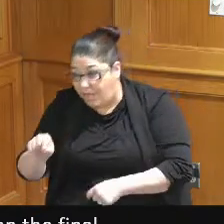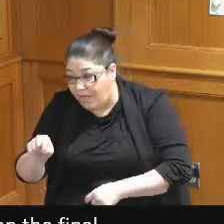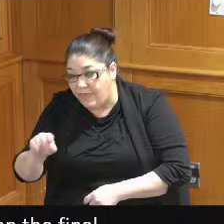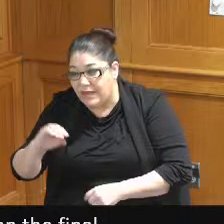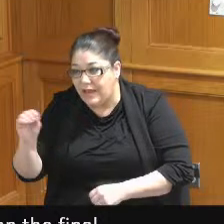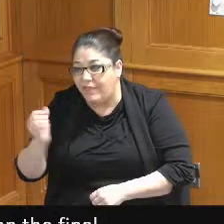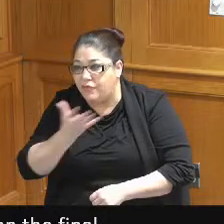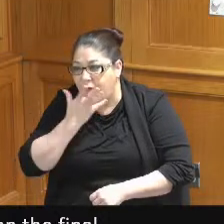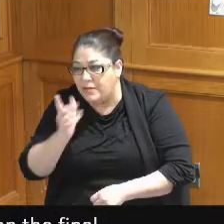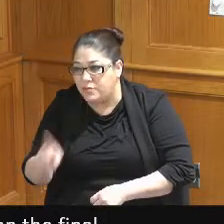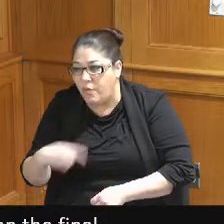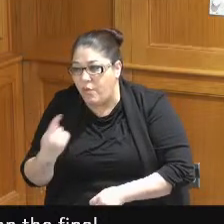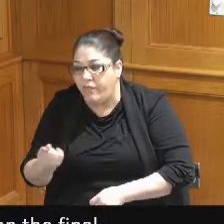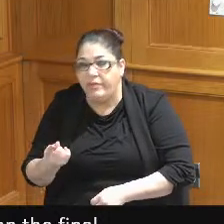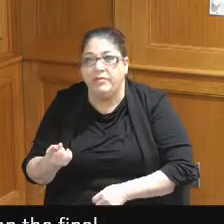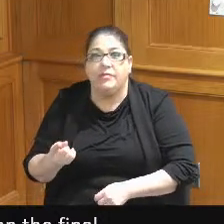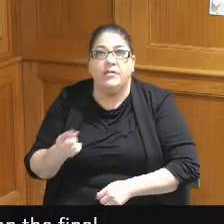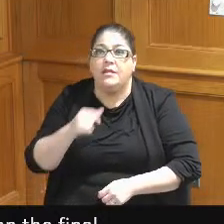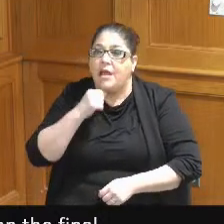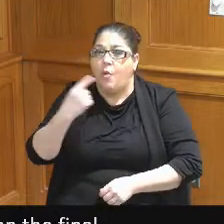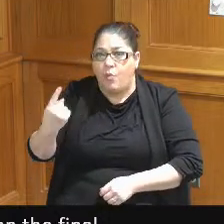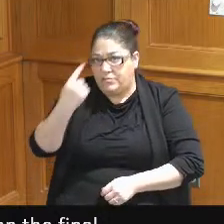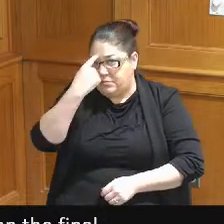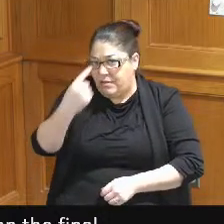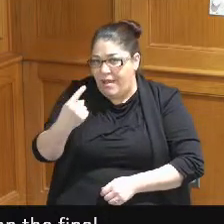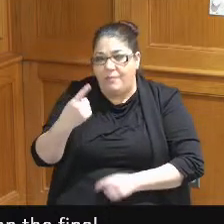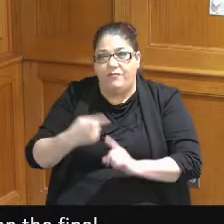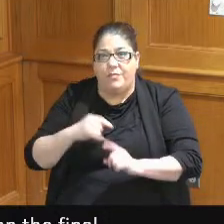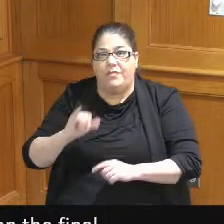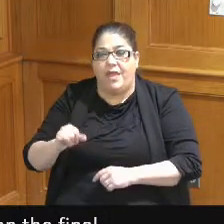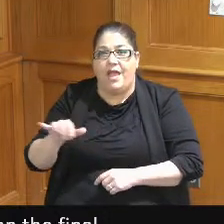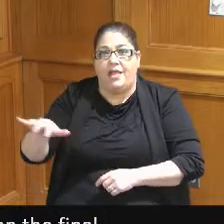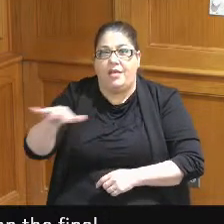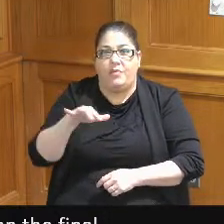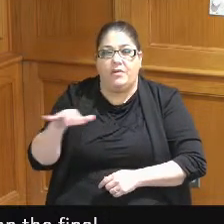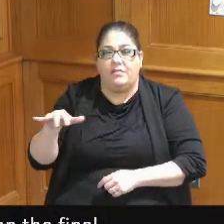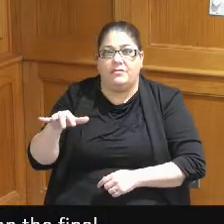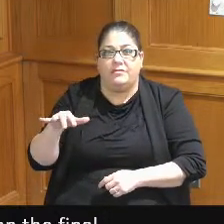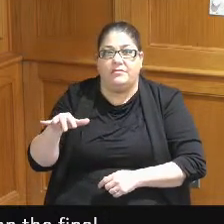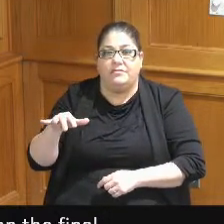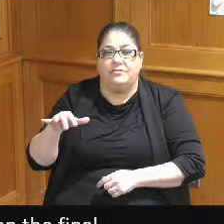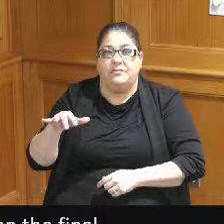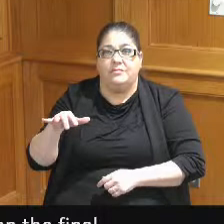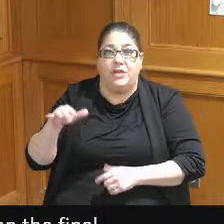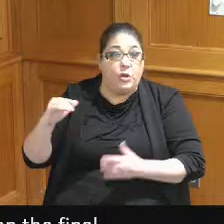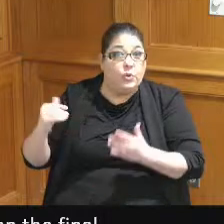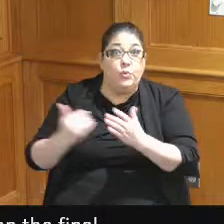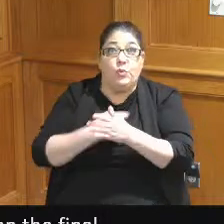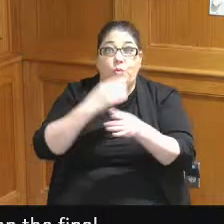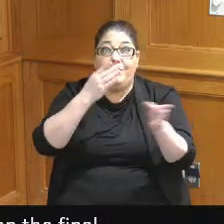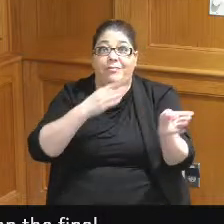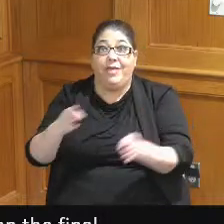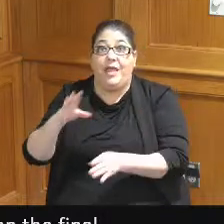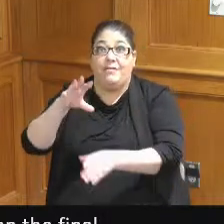grass we're not making one dime on this nor does the new plan with the convention center